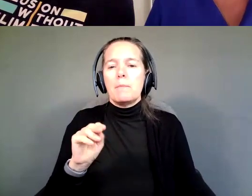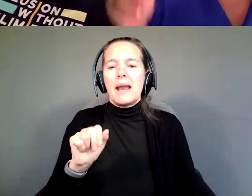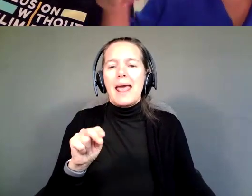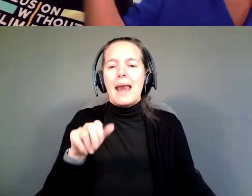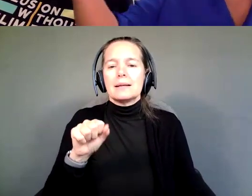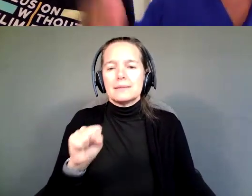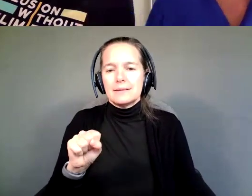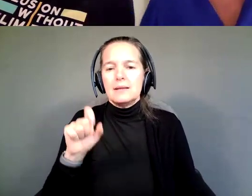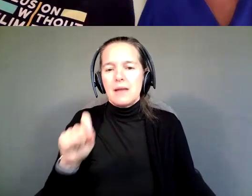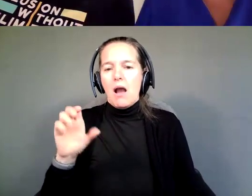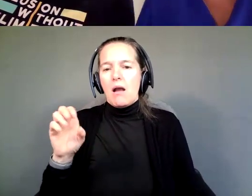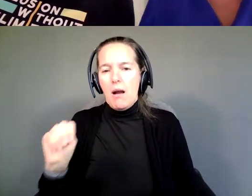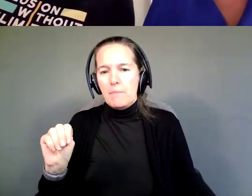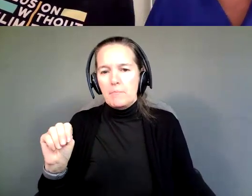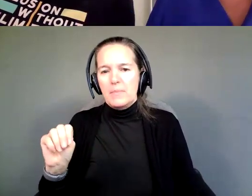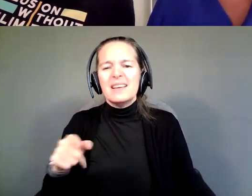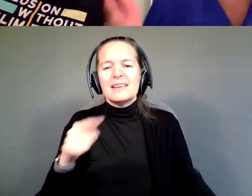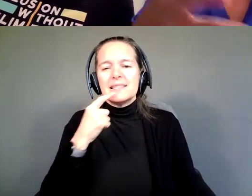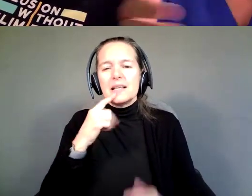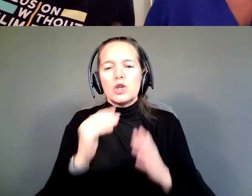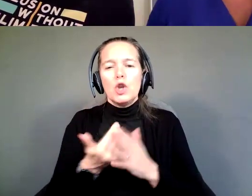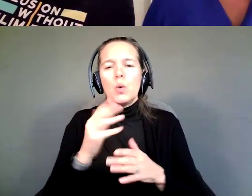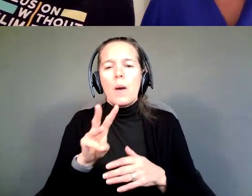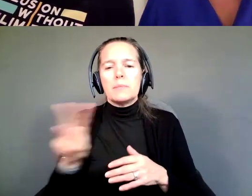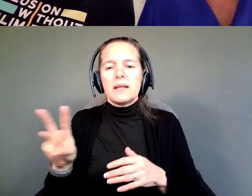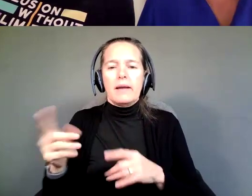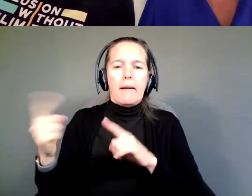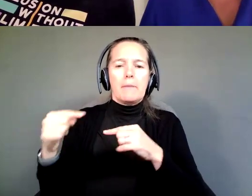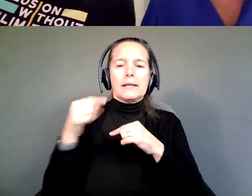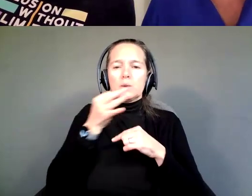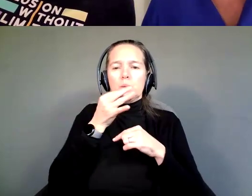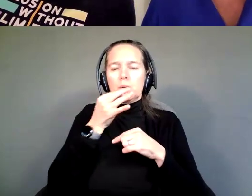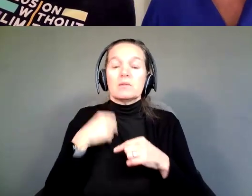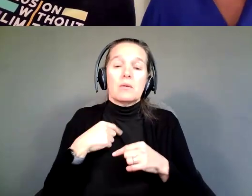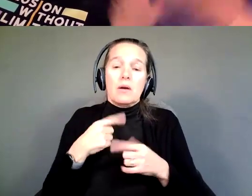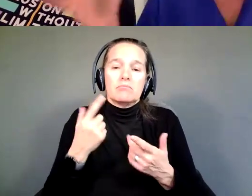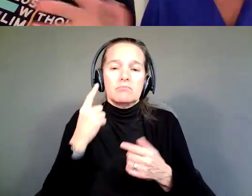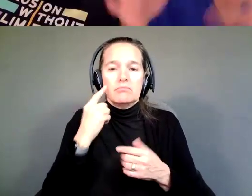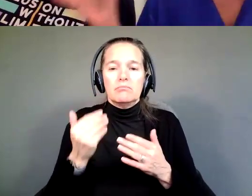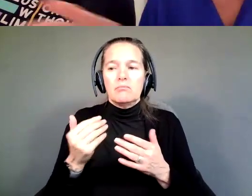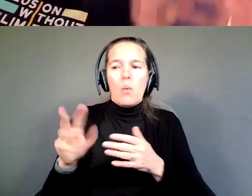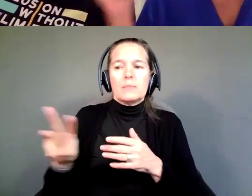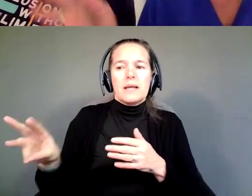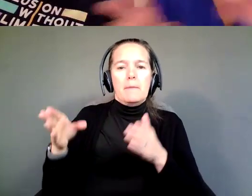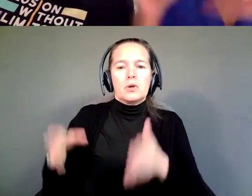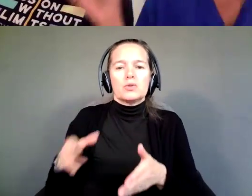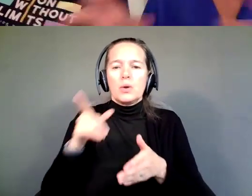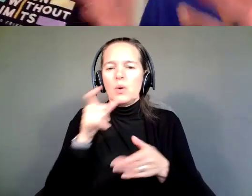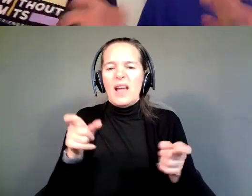It says "new website coming soon," so I'm sure our website person who handles our marketing